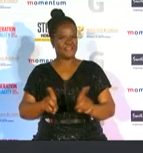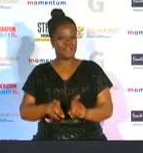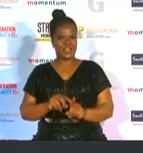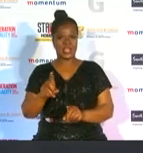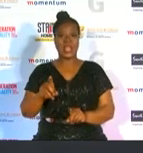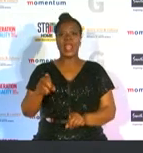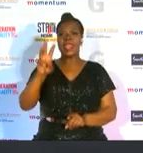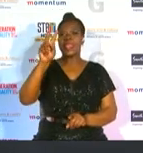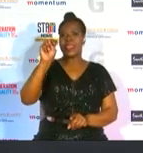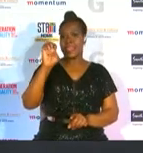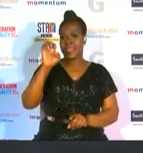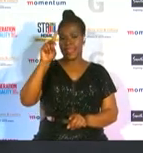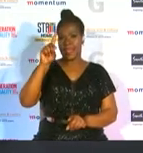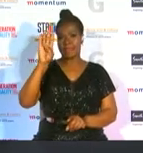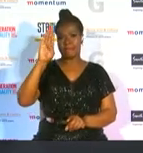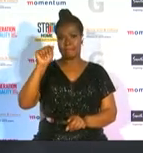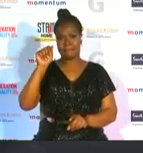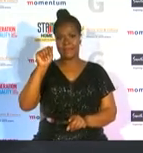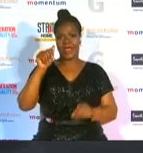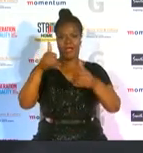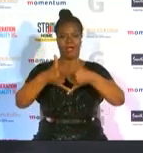and the return of the calling black label cup in july